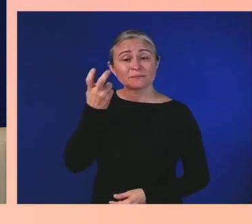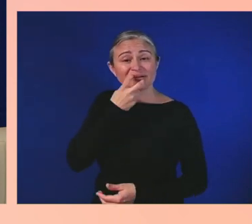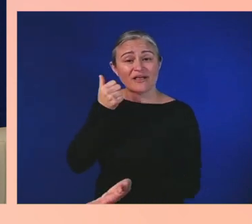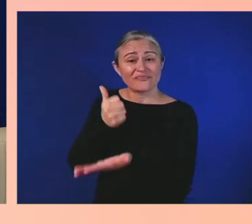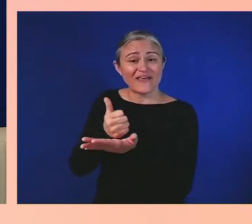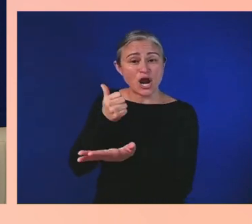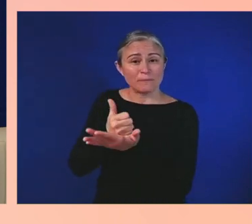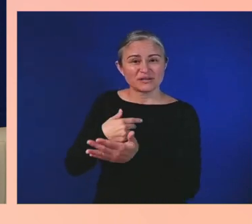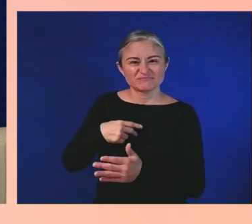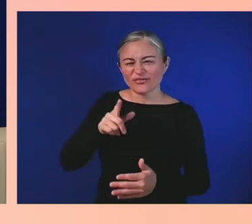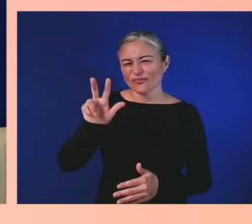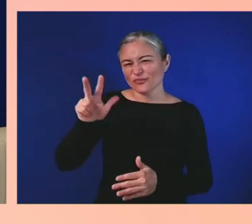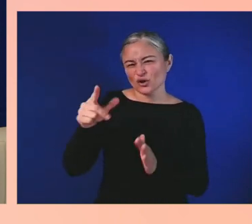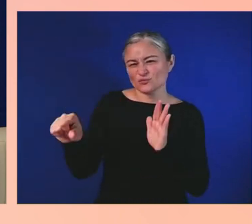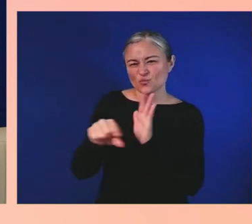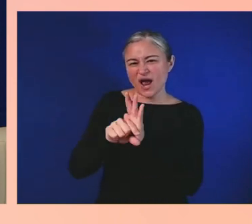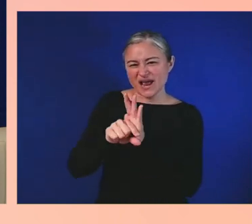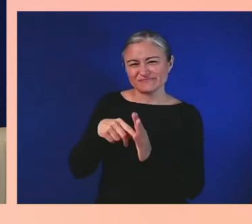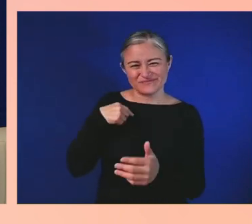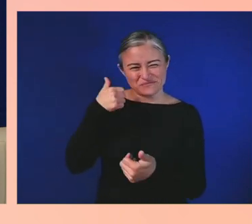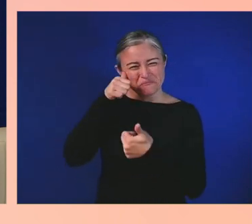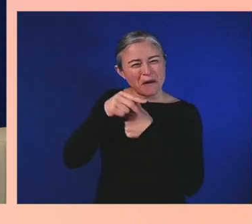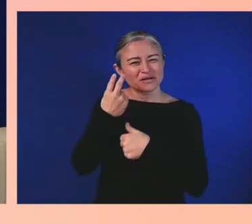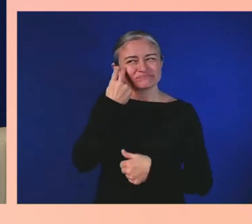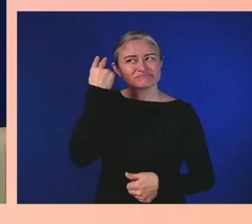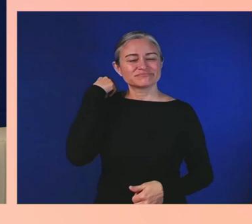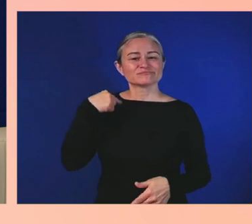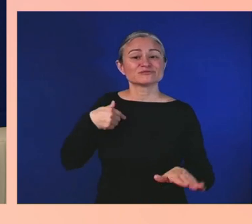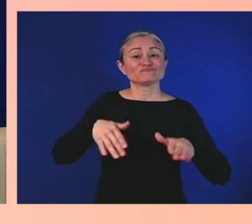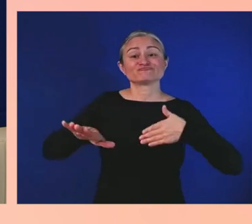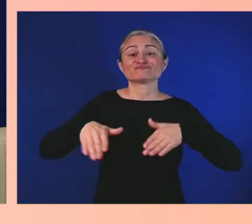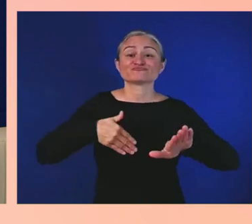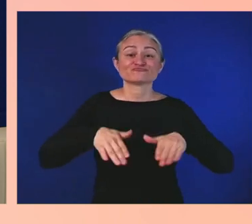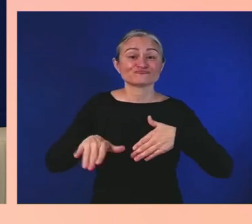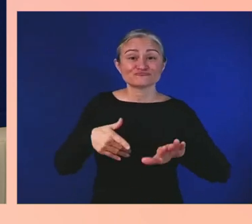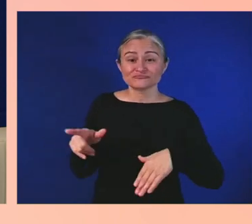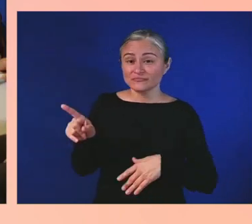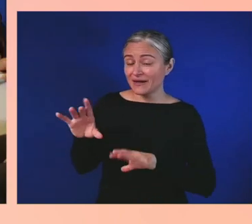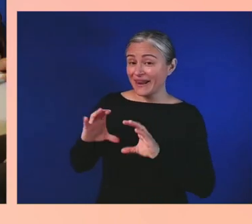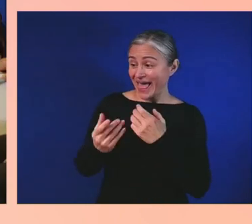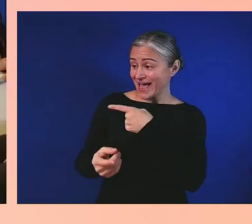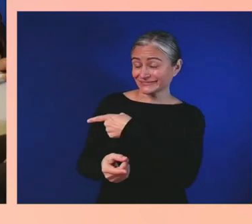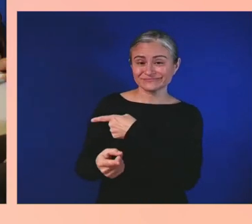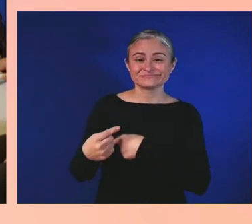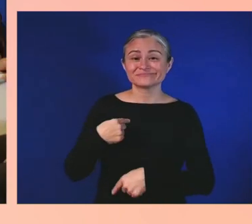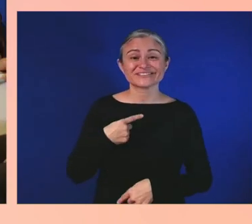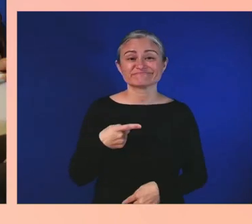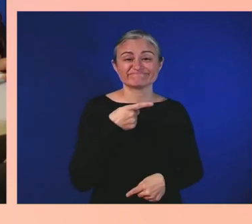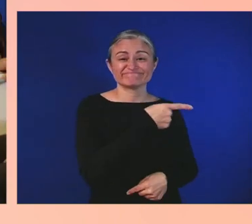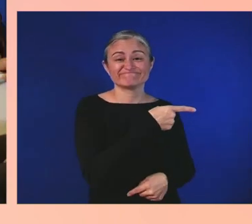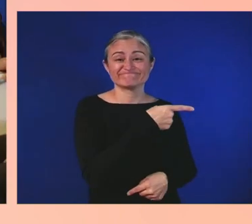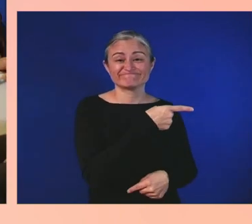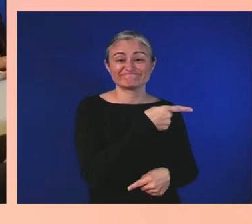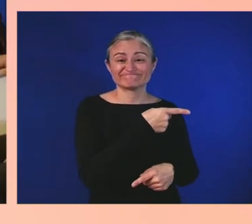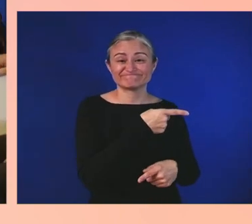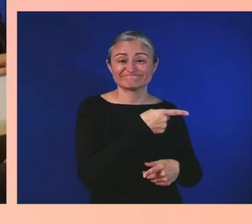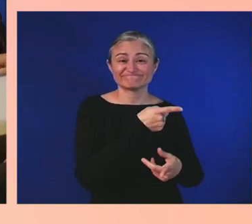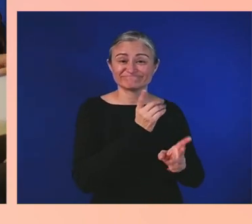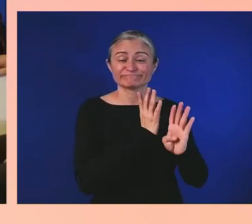being separated from my classmates and having to walk to speech therapy. It was only until the sixth grade that I was done with speech therapy.